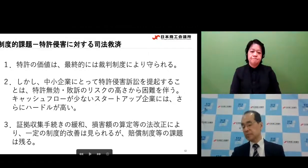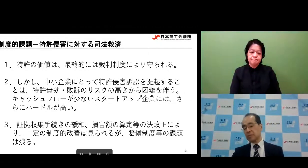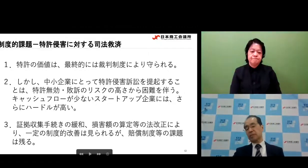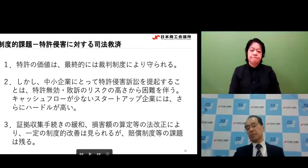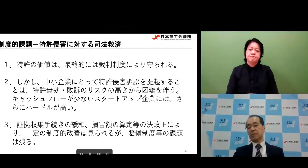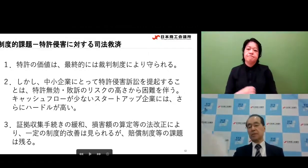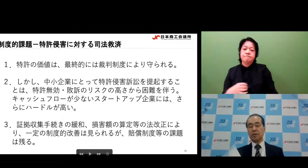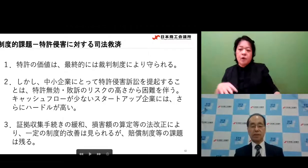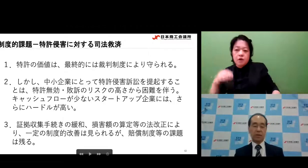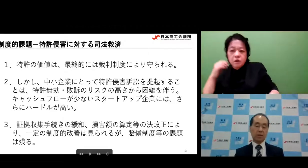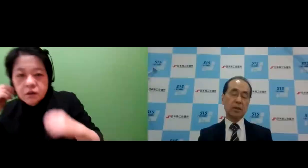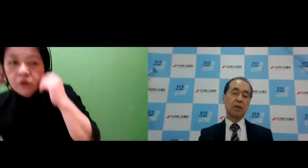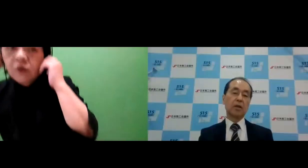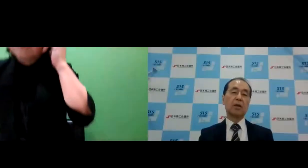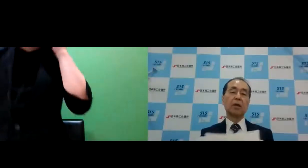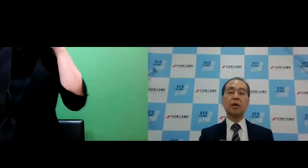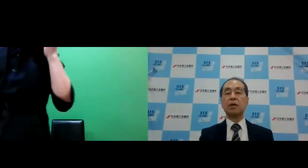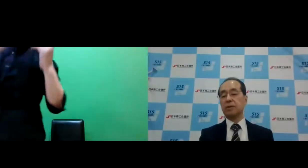I'd like to thank you for your kind attention.